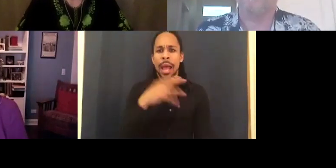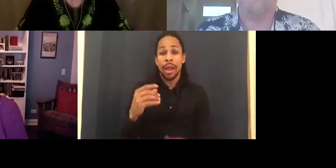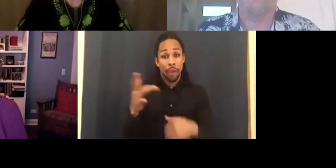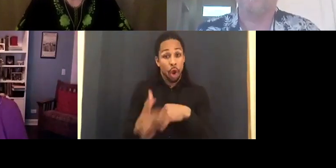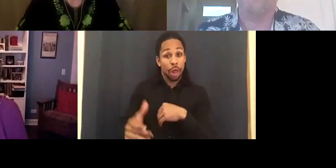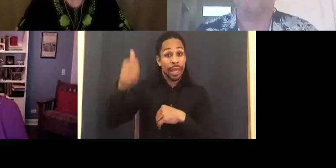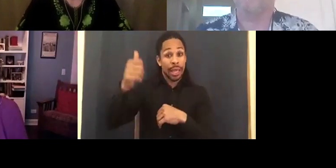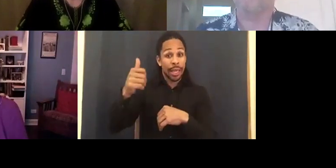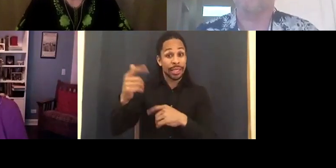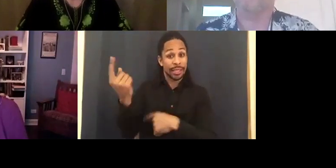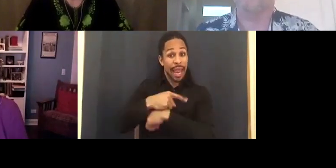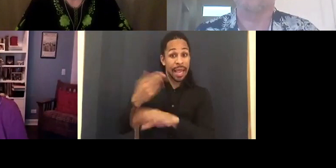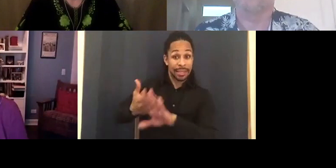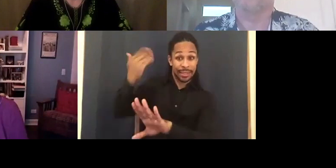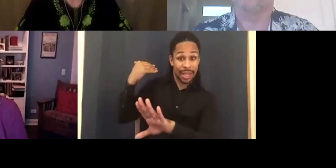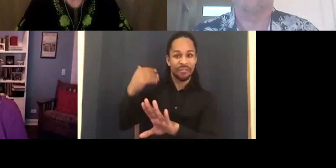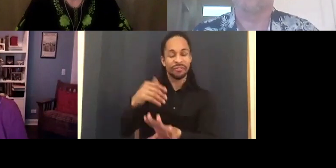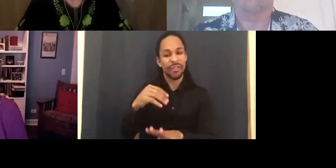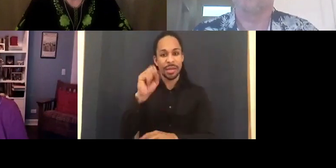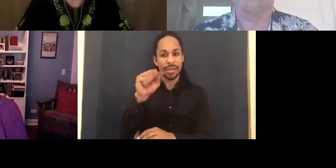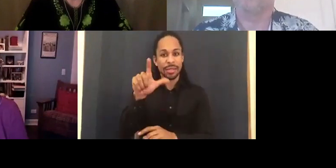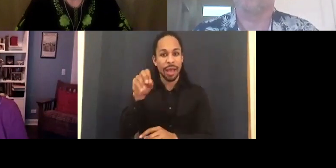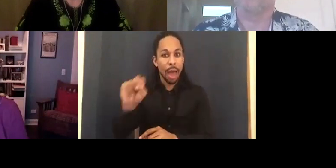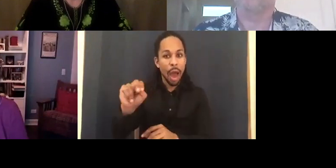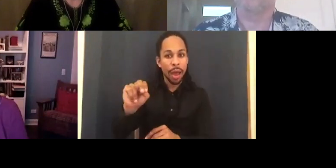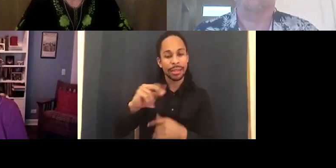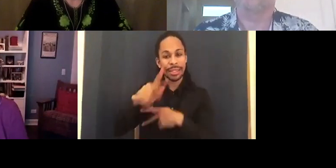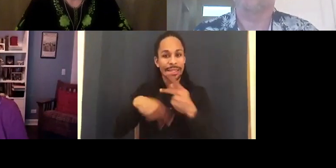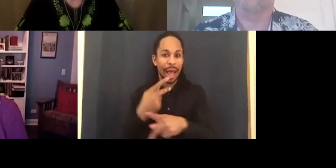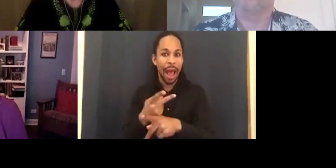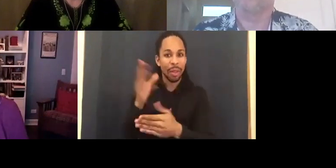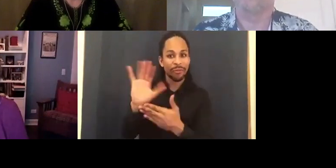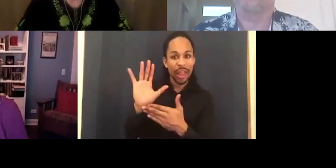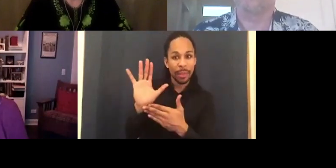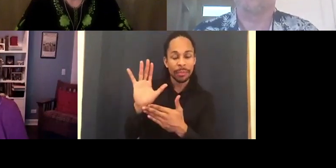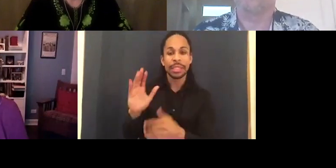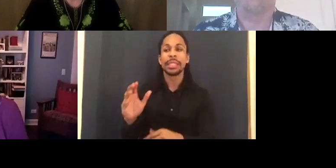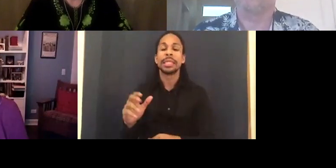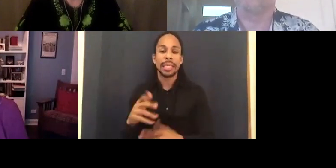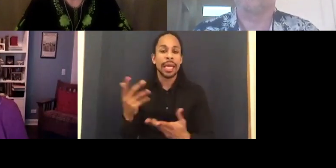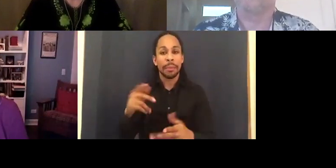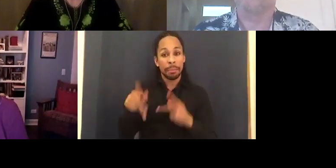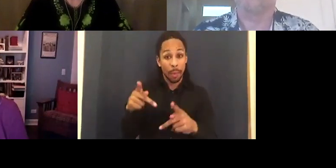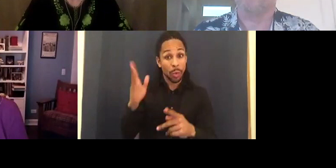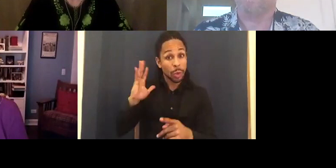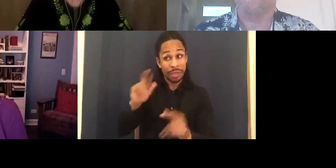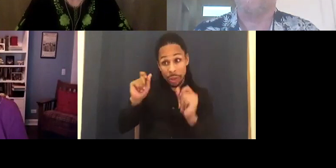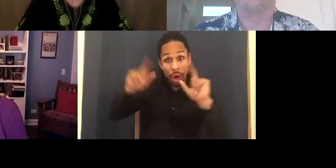people were surprised. And also because it was a lie. It was based on a true story and that's not how the story ended.